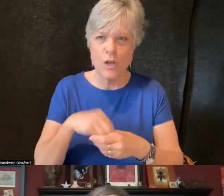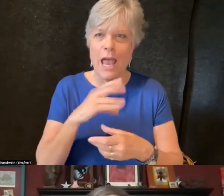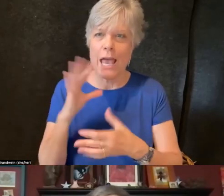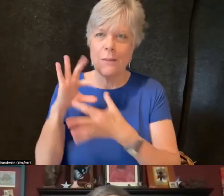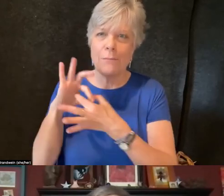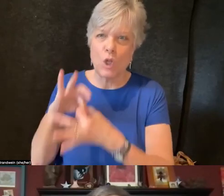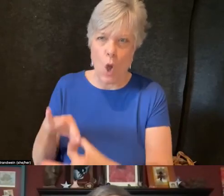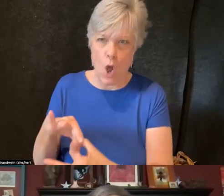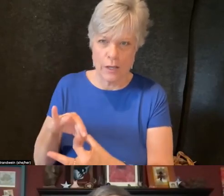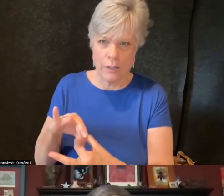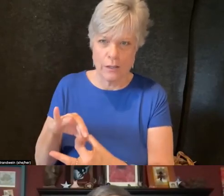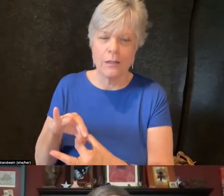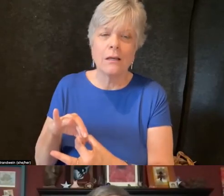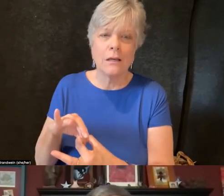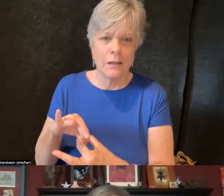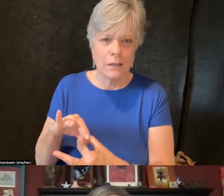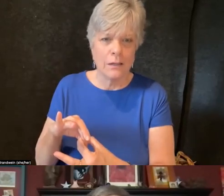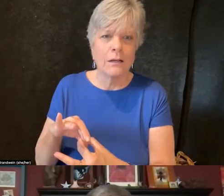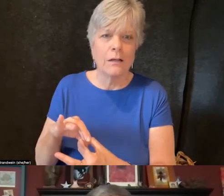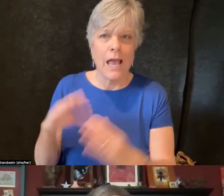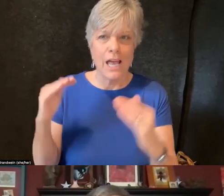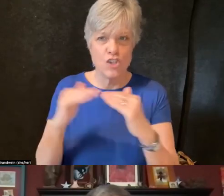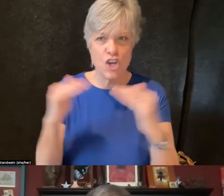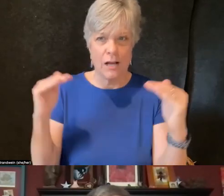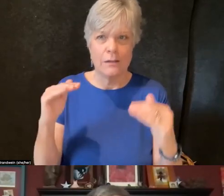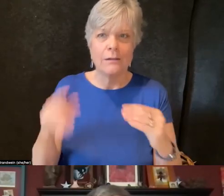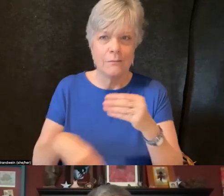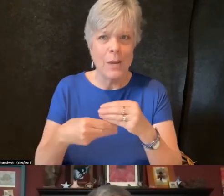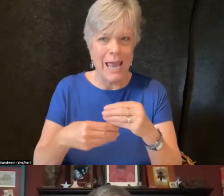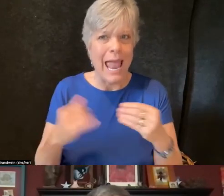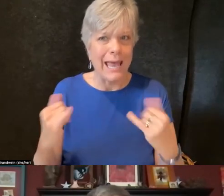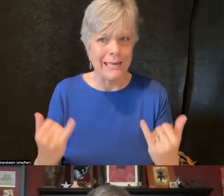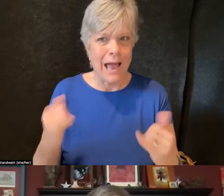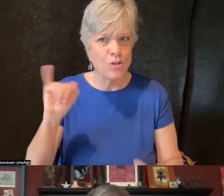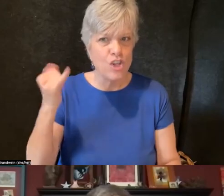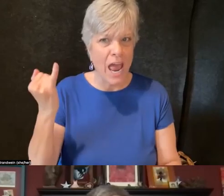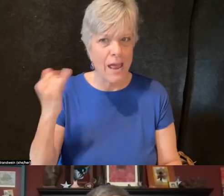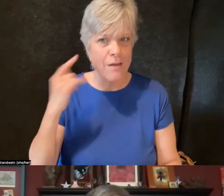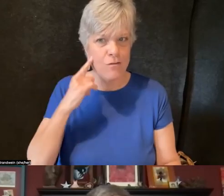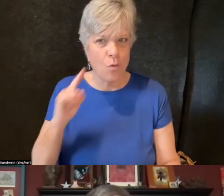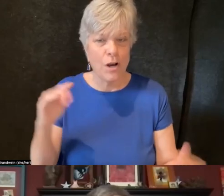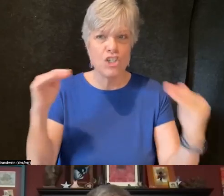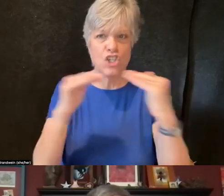and J now, adding Justice into that acronym to even get that to be recognized, right?